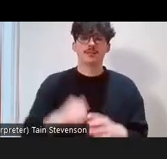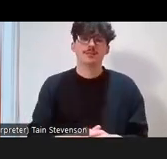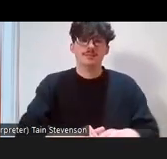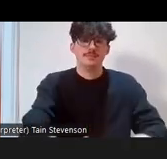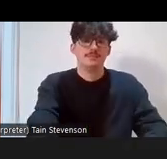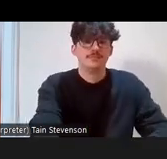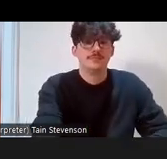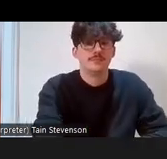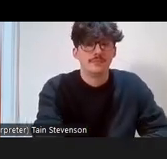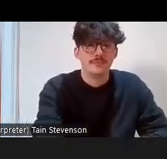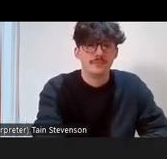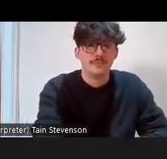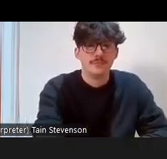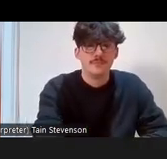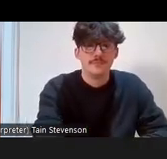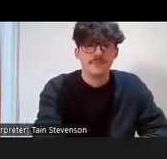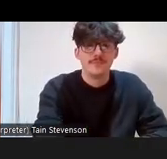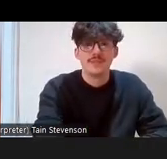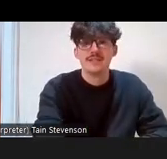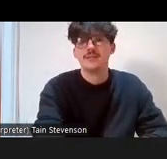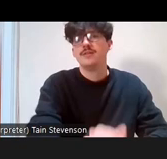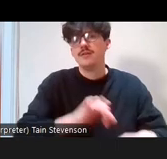There may be people who might feel there's more useful ways to support their community